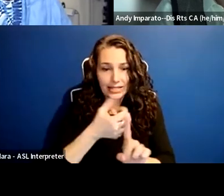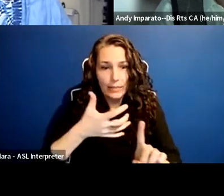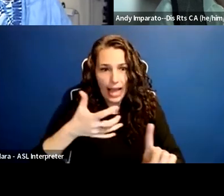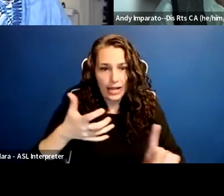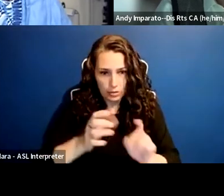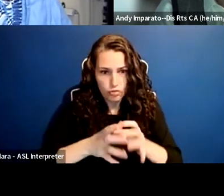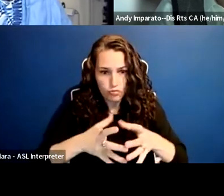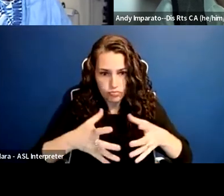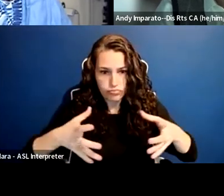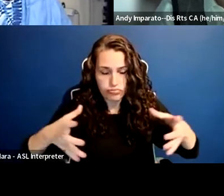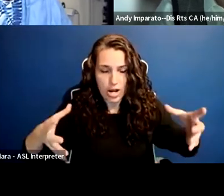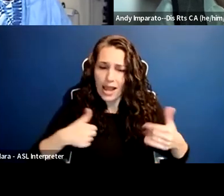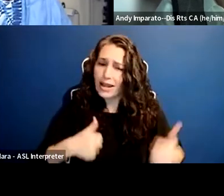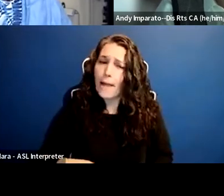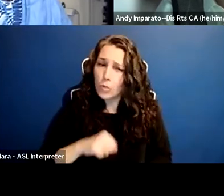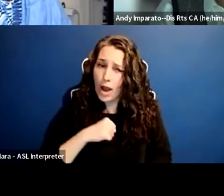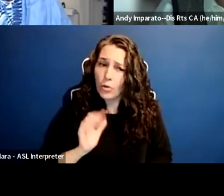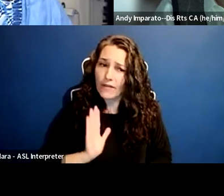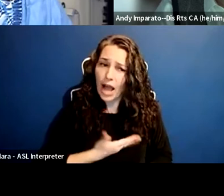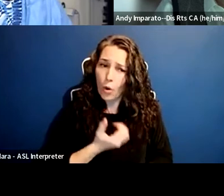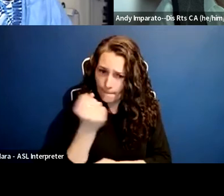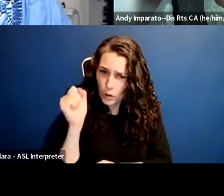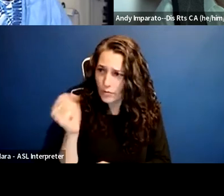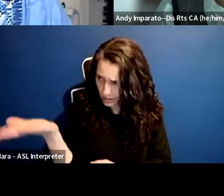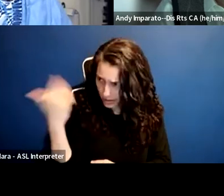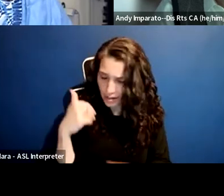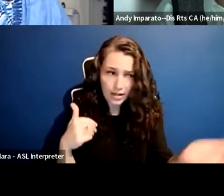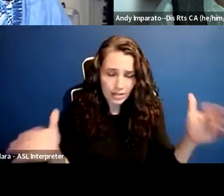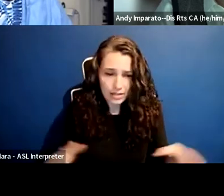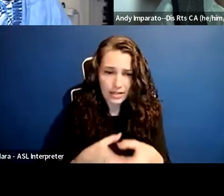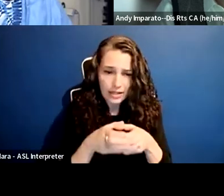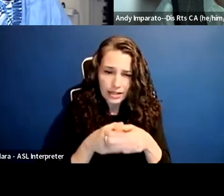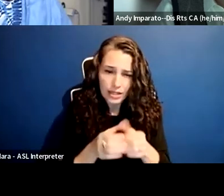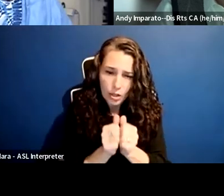And I am proud of our movement for hanging together around a broad definition of disability.